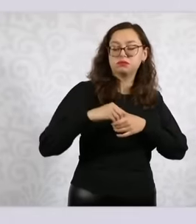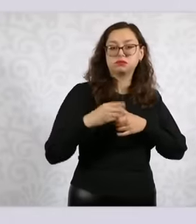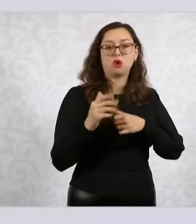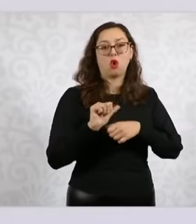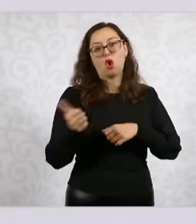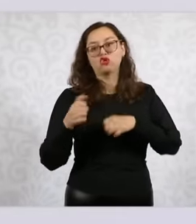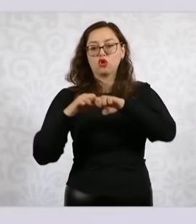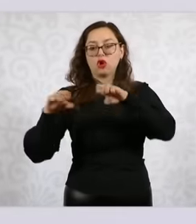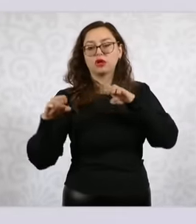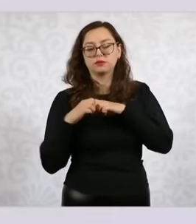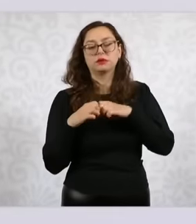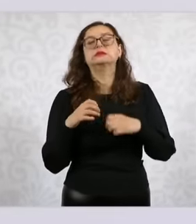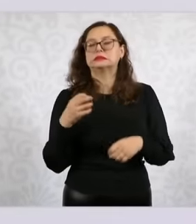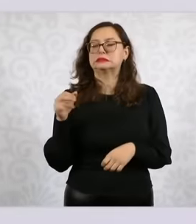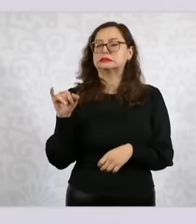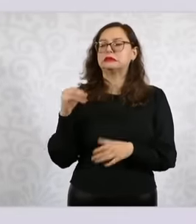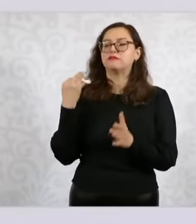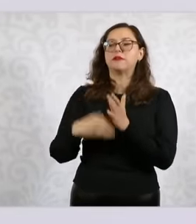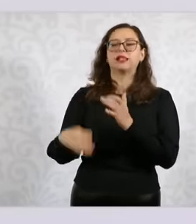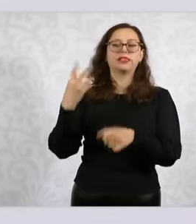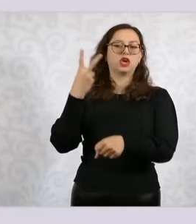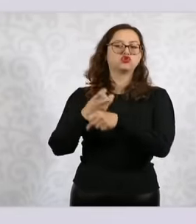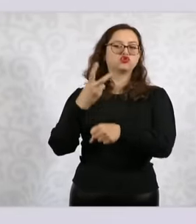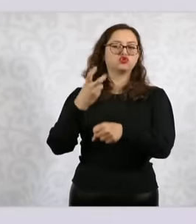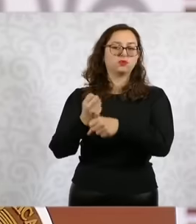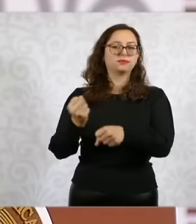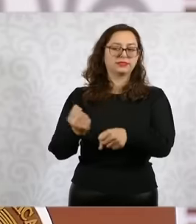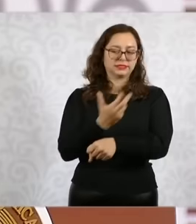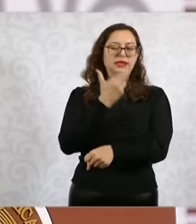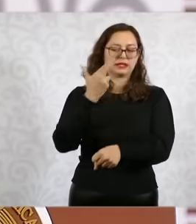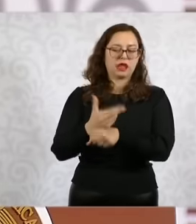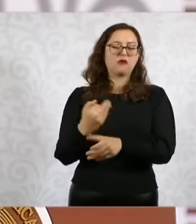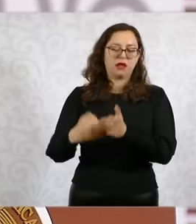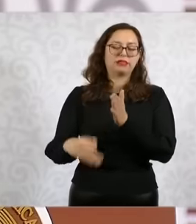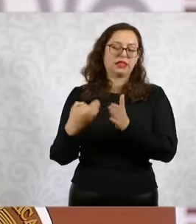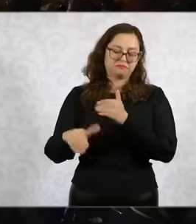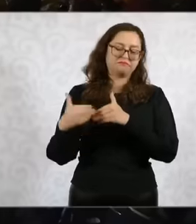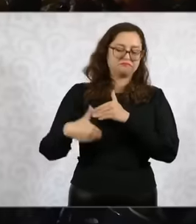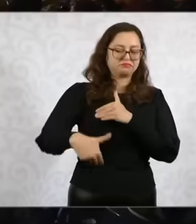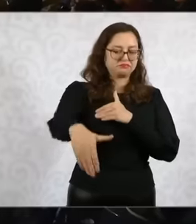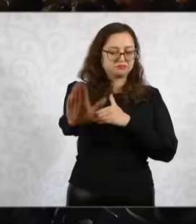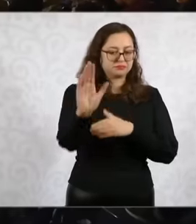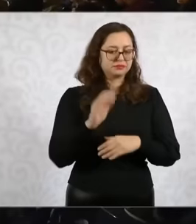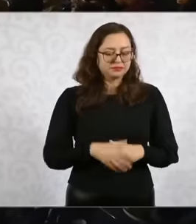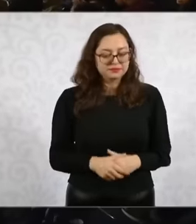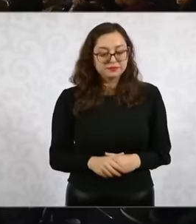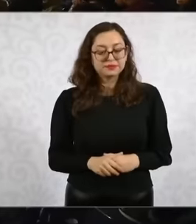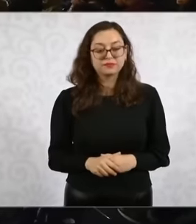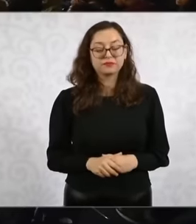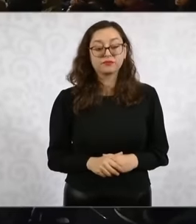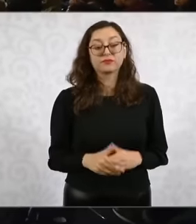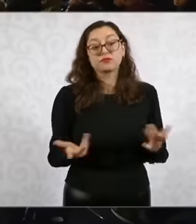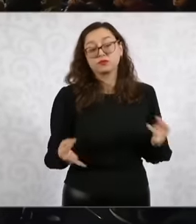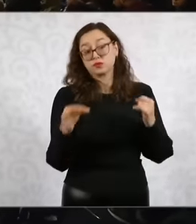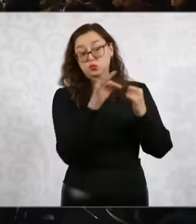undersecretaries of the government and Well finally he was with the leaders of